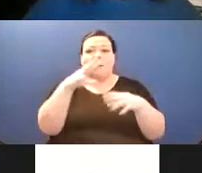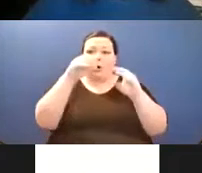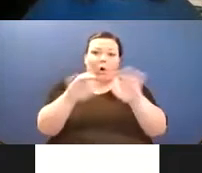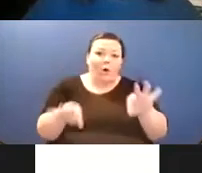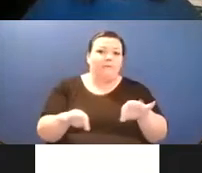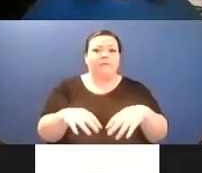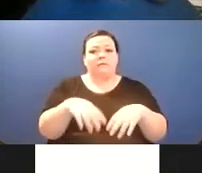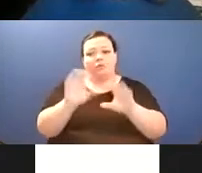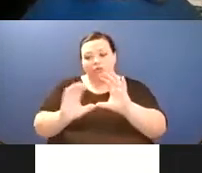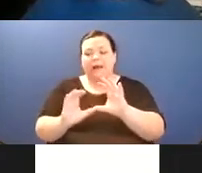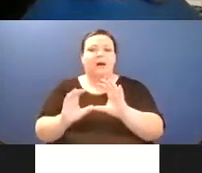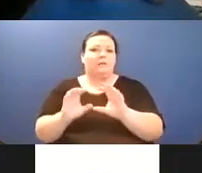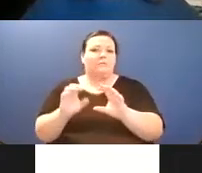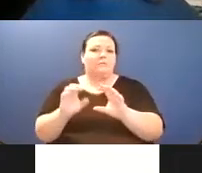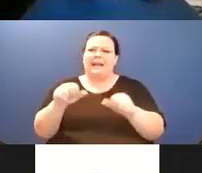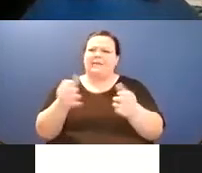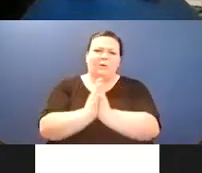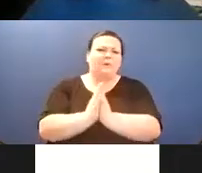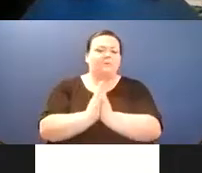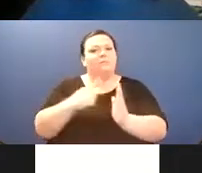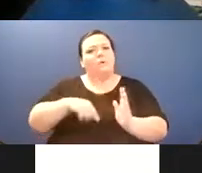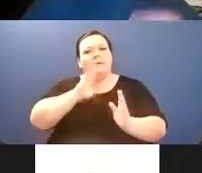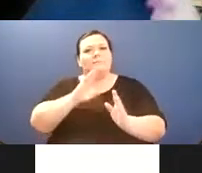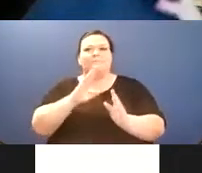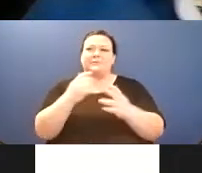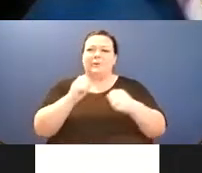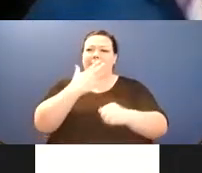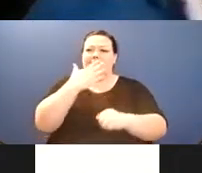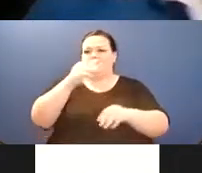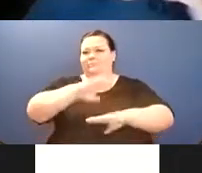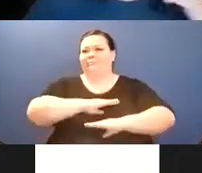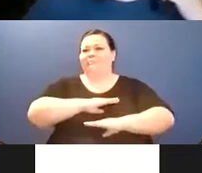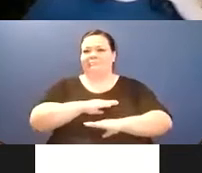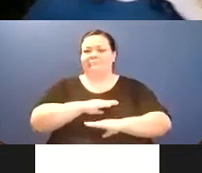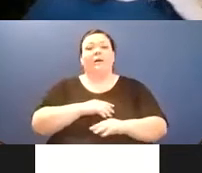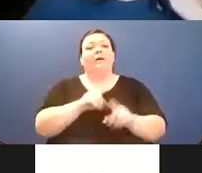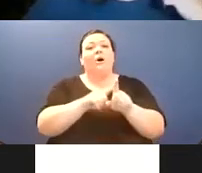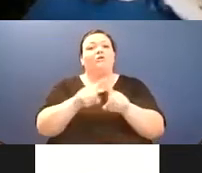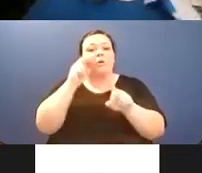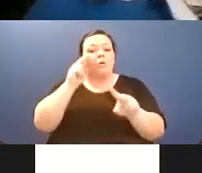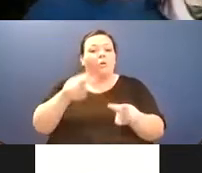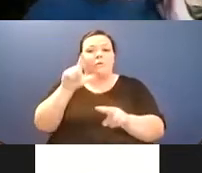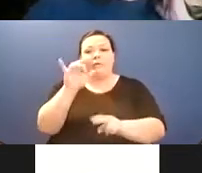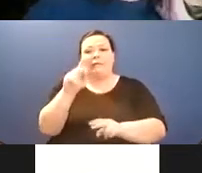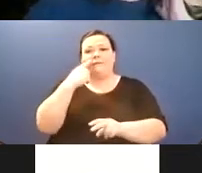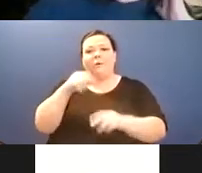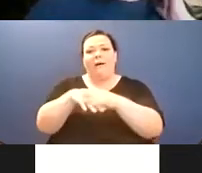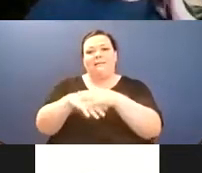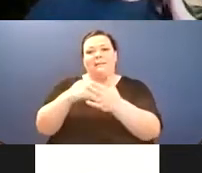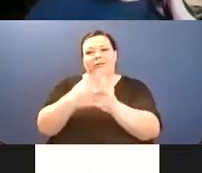Noelia Cerna, Shannon McGill, and then John Miller and you can find all of those poems in the access